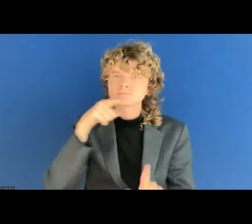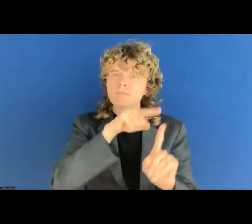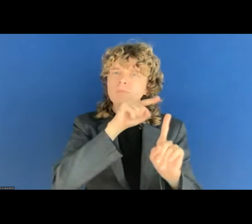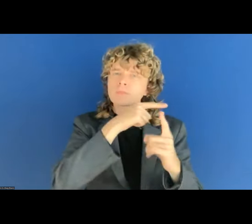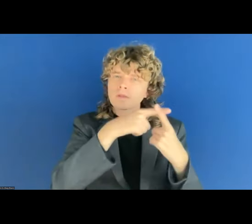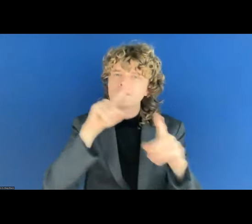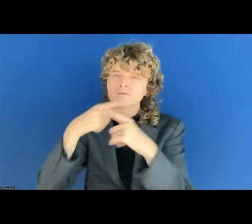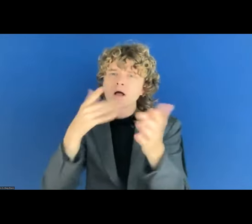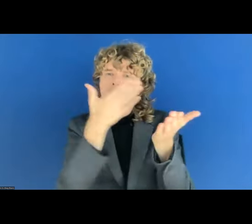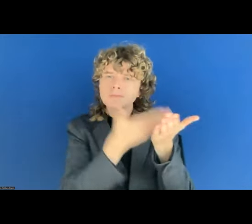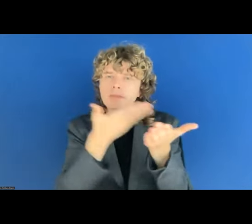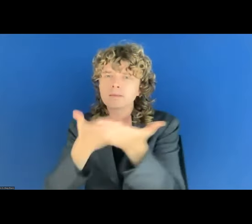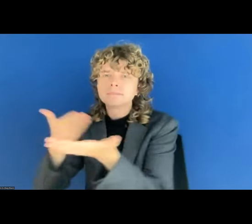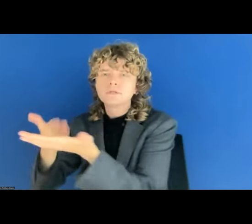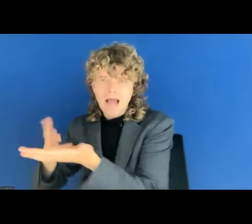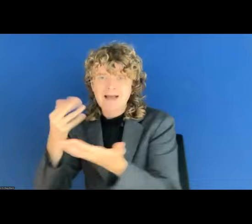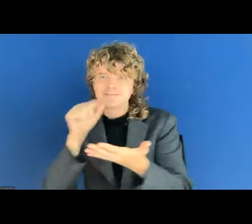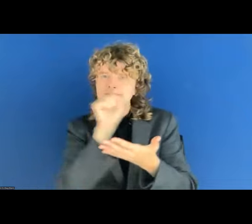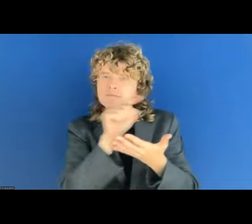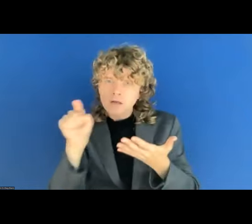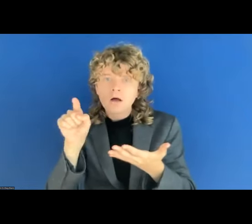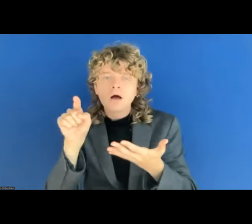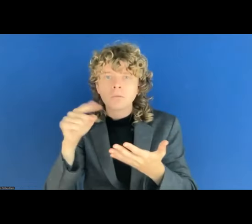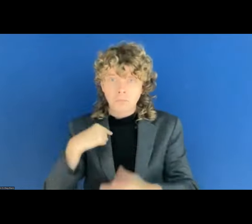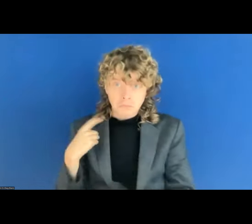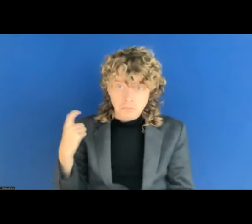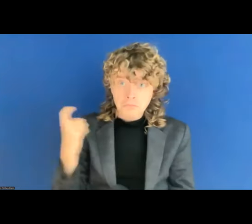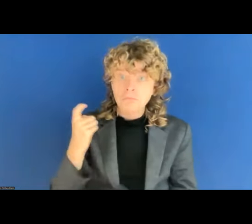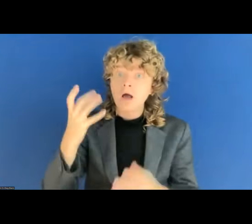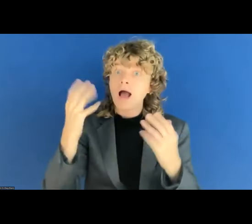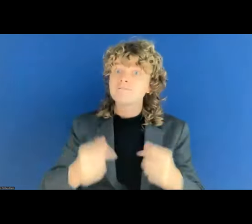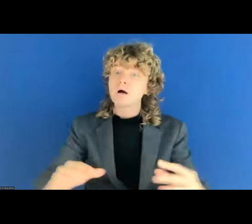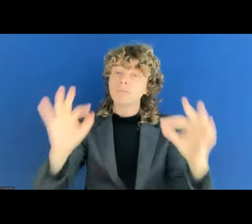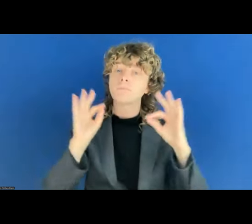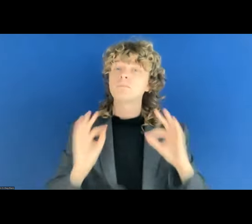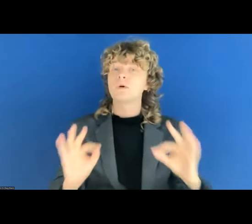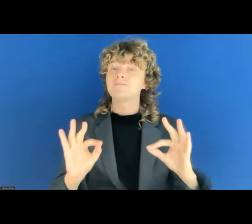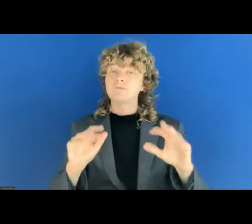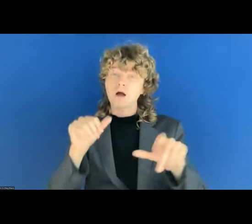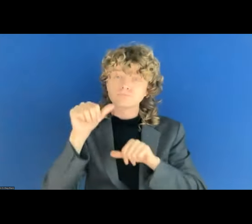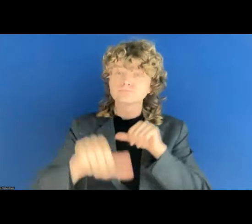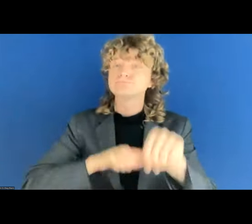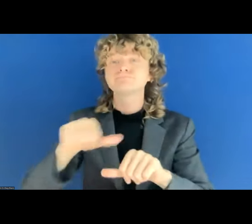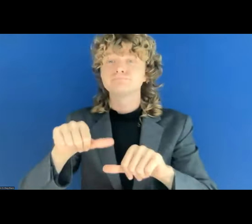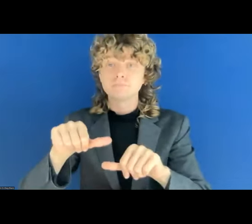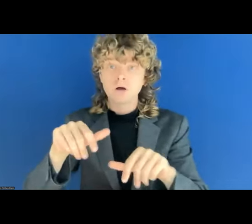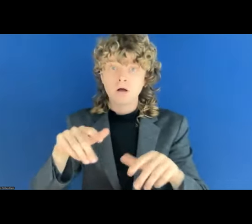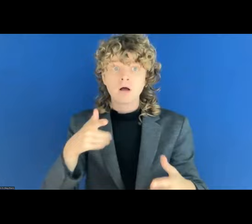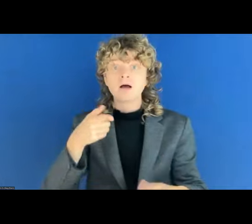statuses, is there kind of a perfect approach or a better way to do this than the other? And